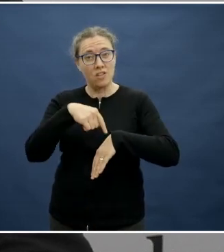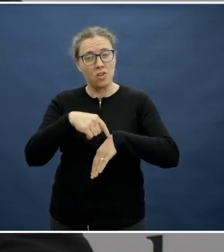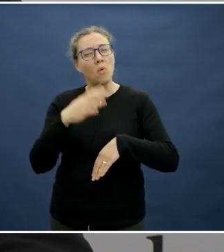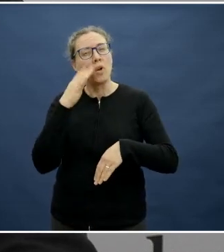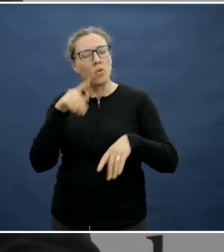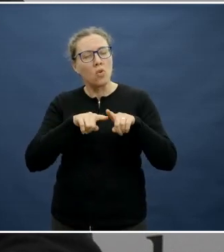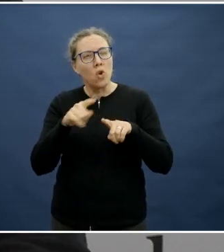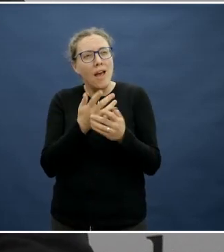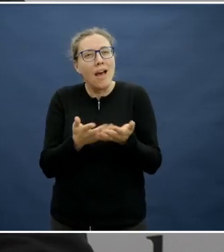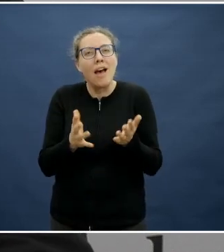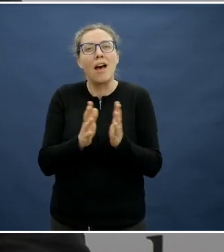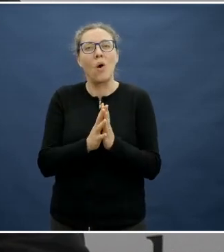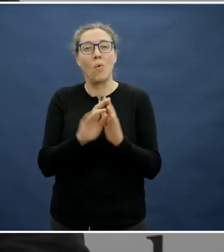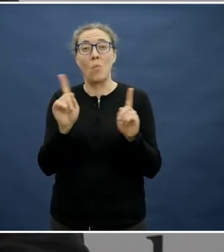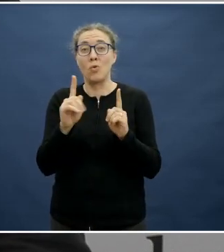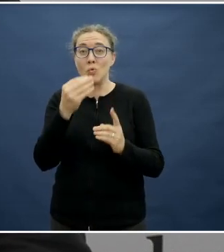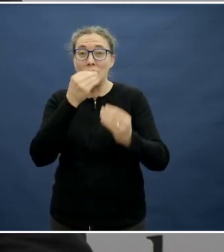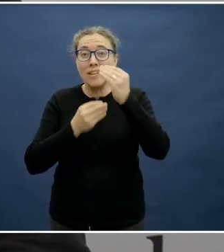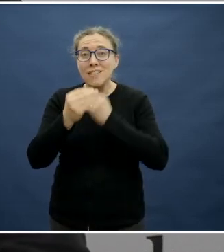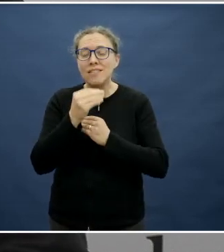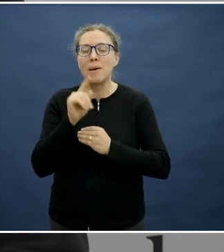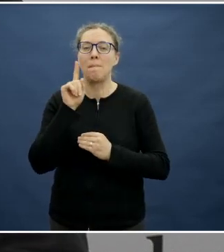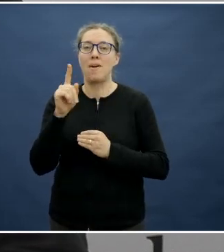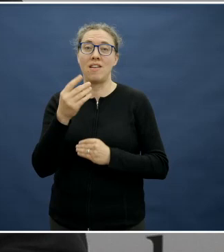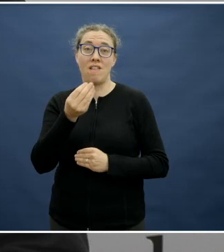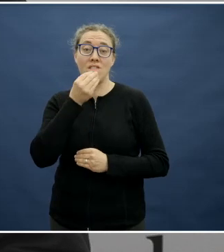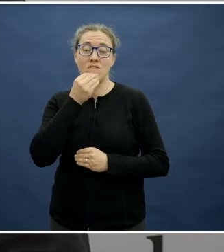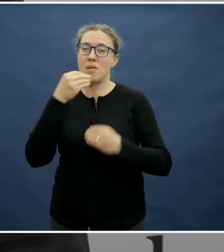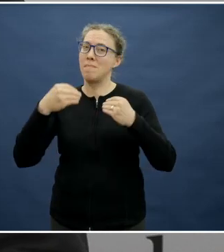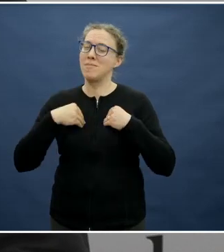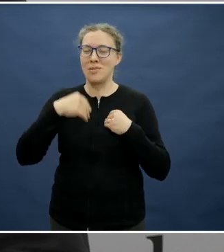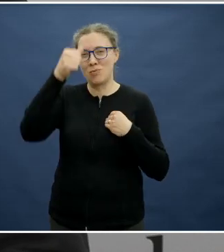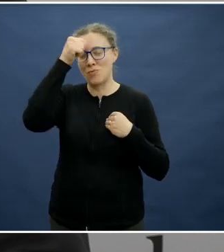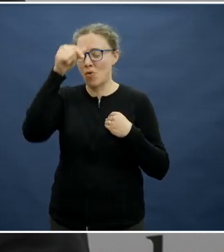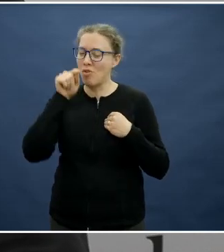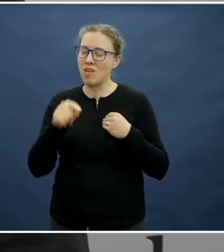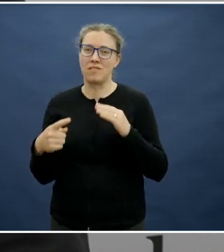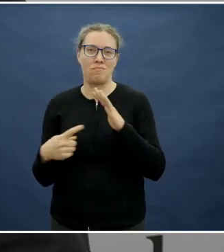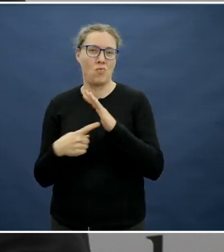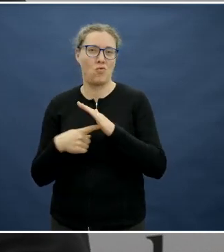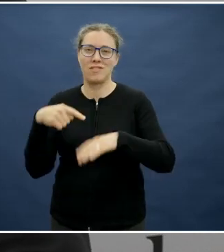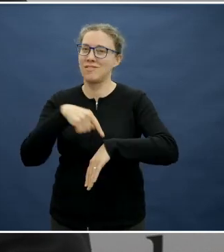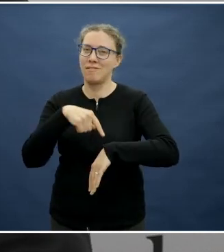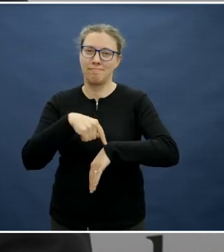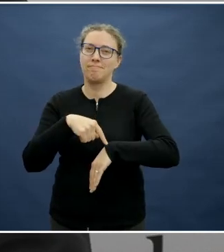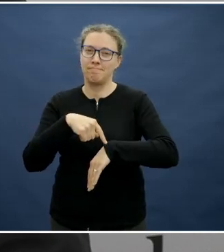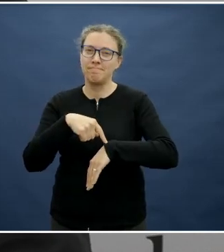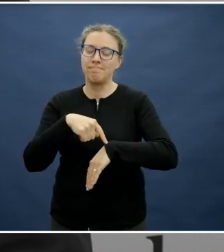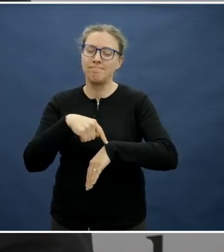At the end of the day, food companies know that. Big food businesses know that exact point and they have been doing it well for a long